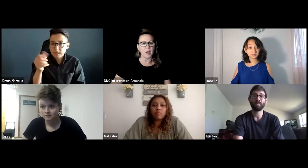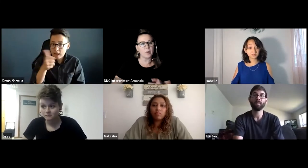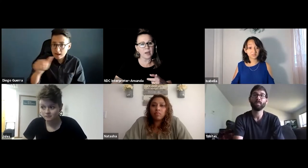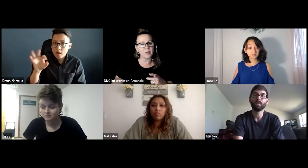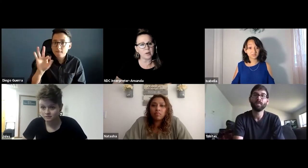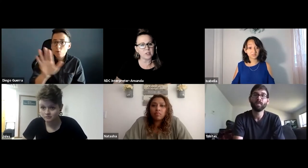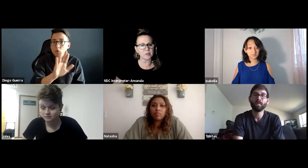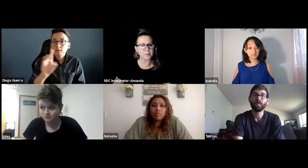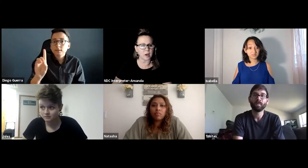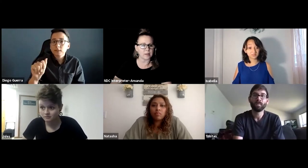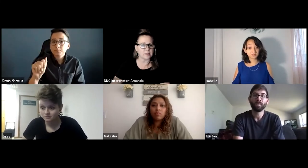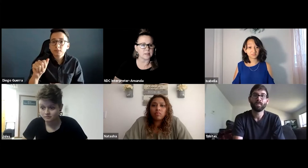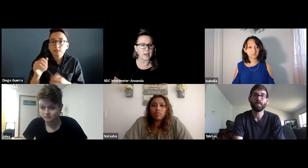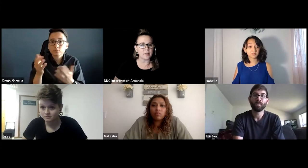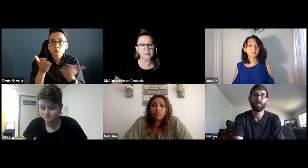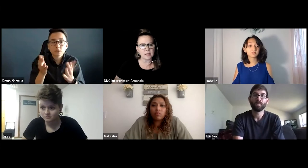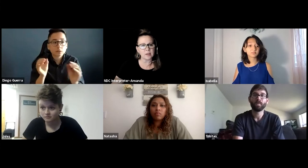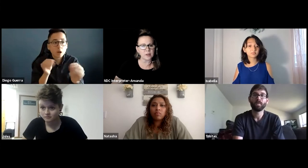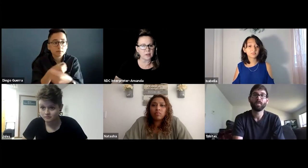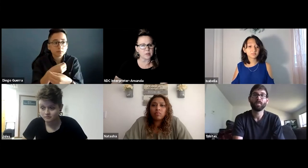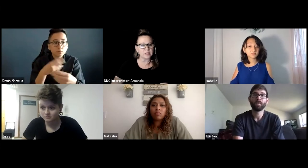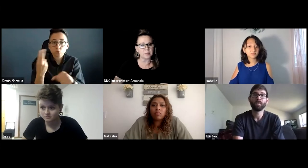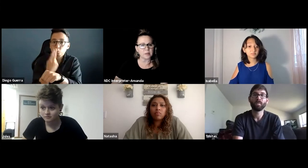We have a question from the audience. They're asking if any of your disability